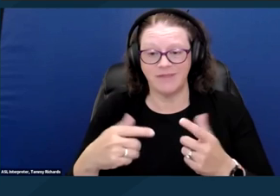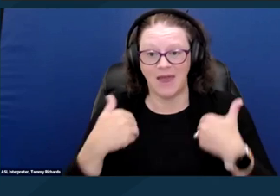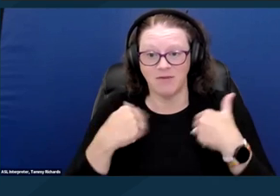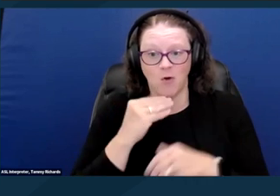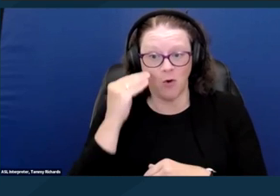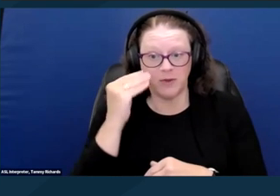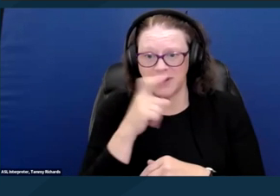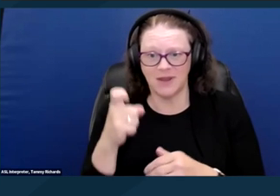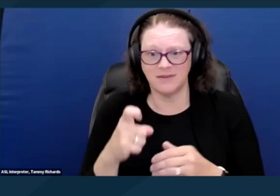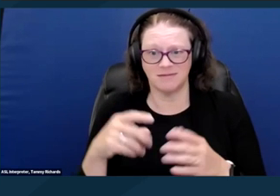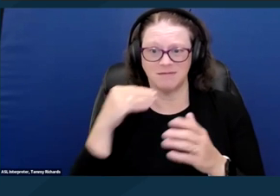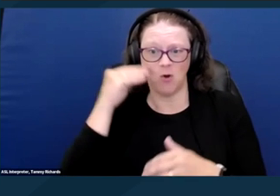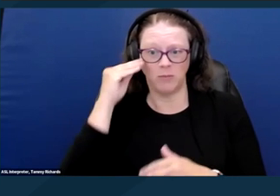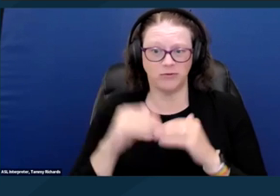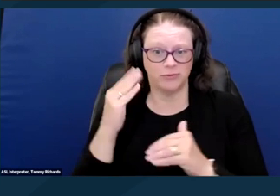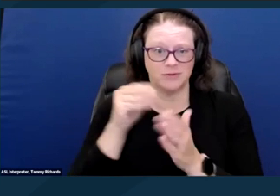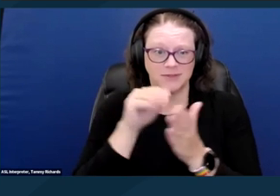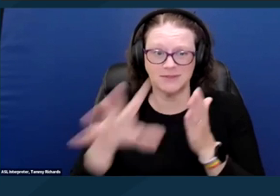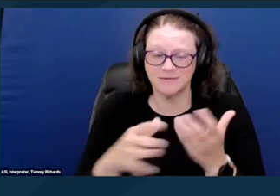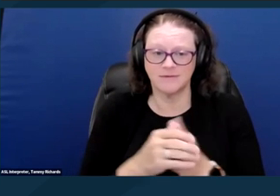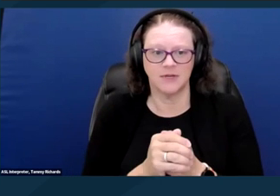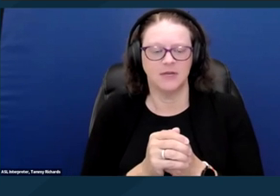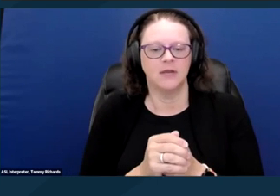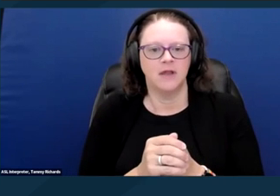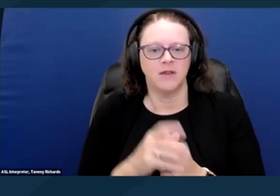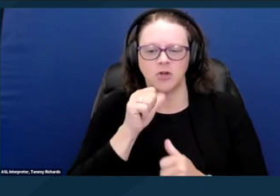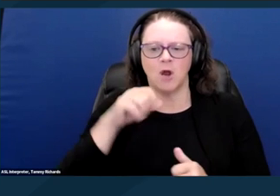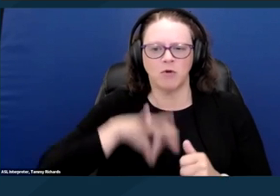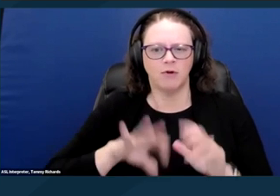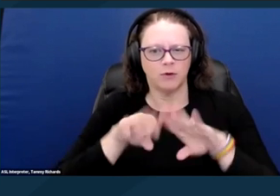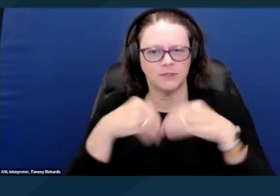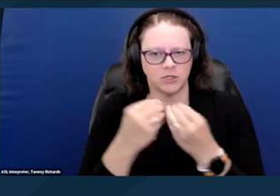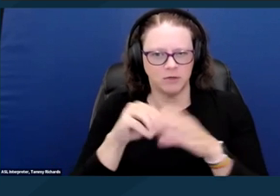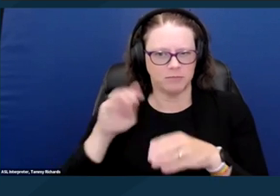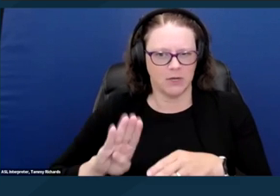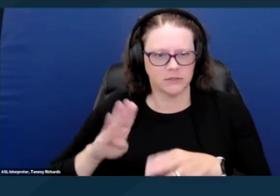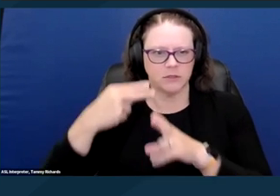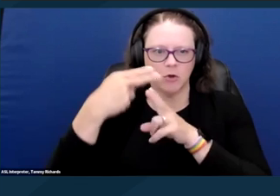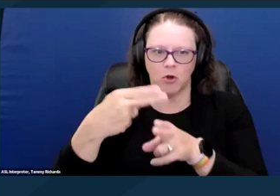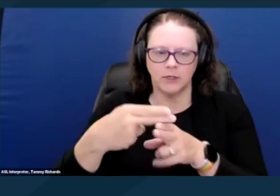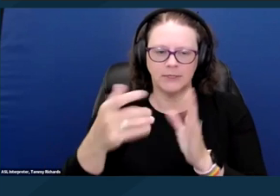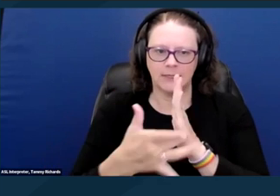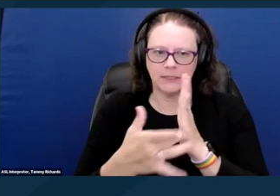A nonprofit called the Technical Assistance Collaborative in Boston publishes a report called Priced Out,